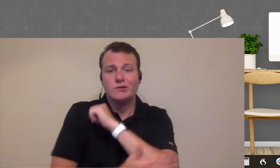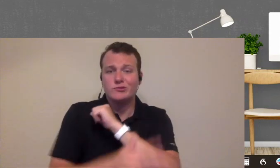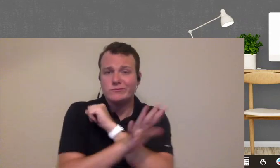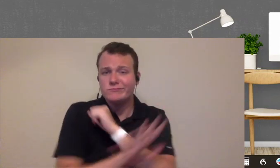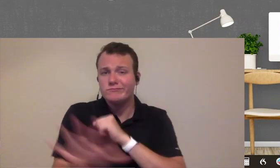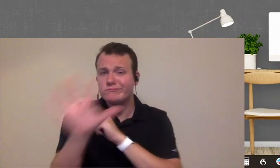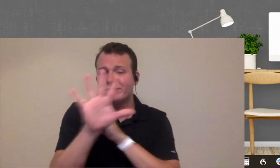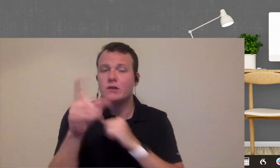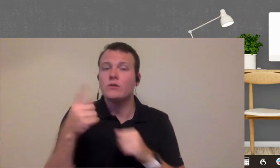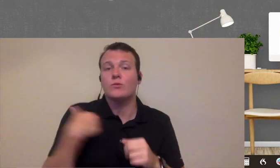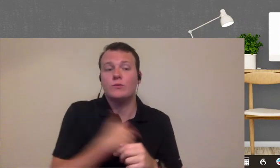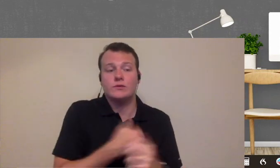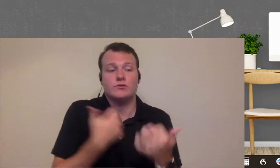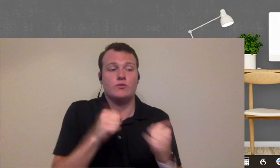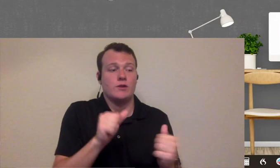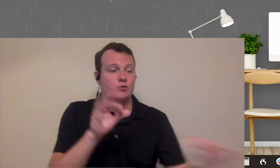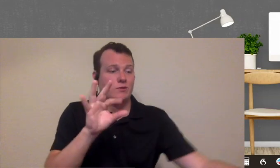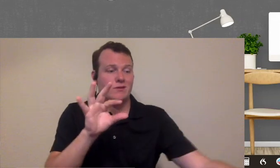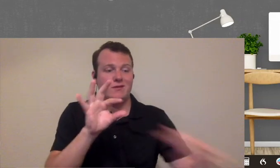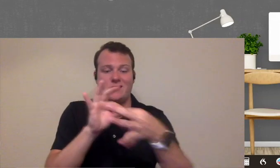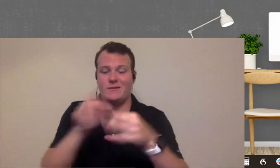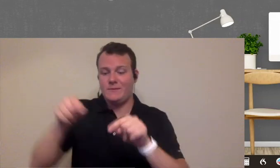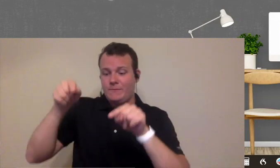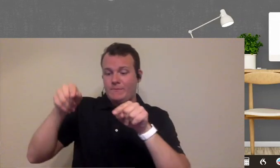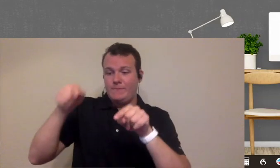will always do our best to try to connect you with somebody who can answer